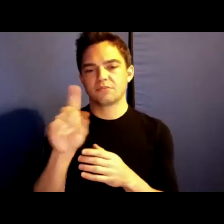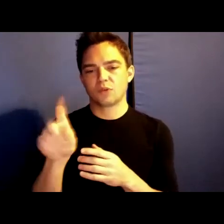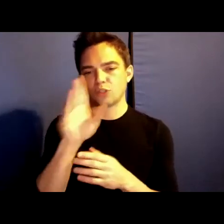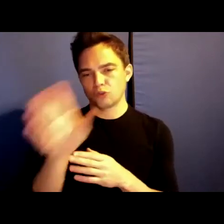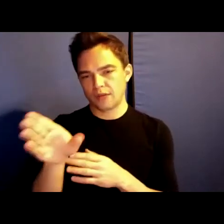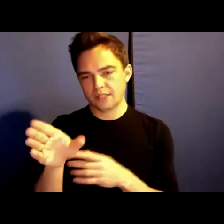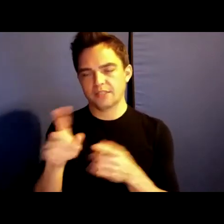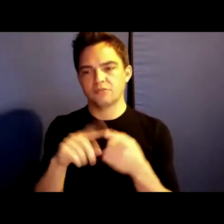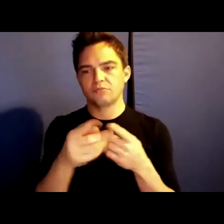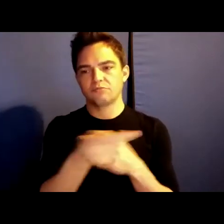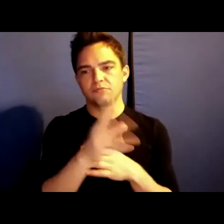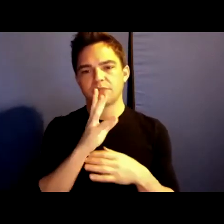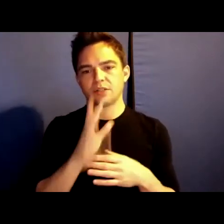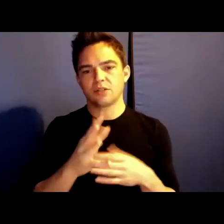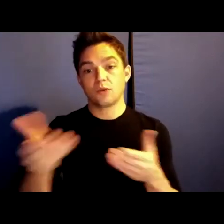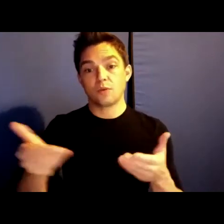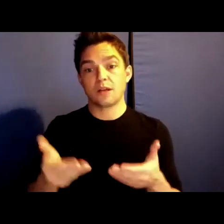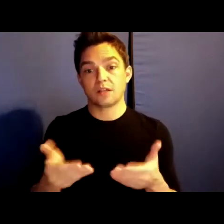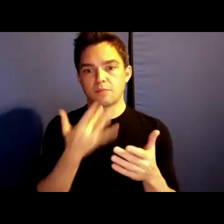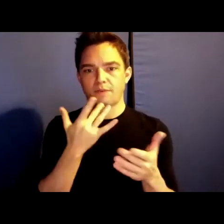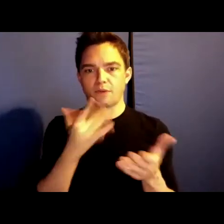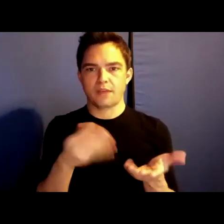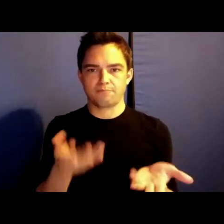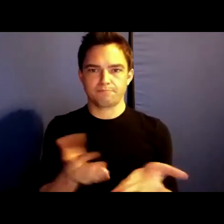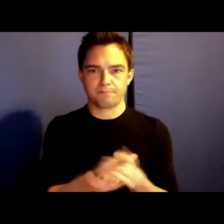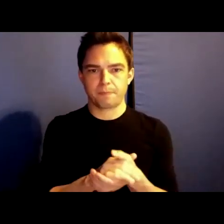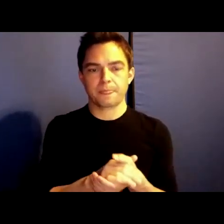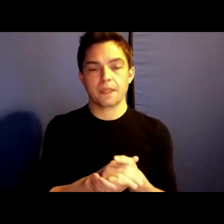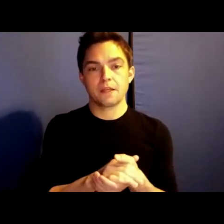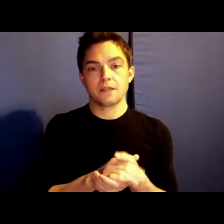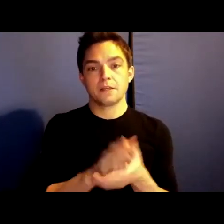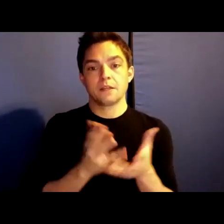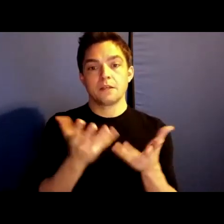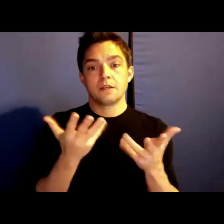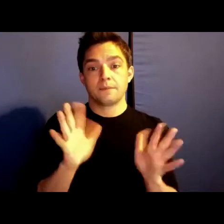We welcome and even prefer this mode. With that, I now turn it over to Julietta